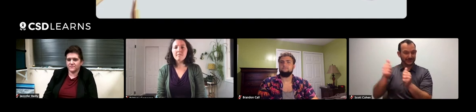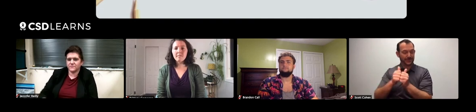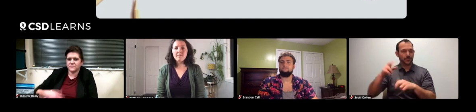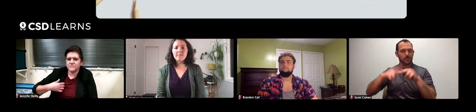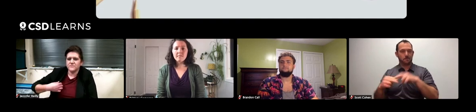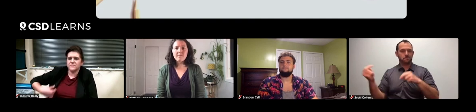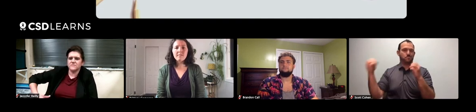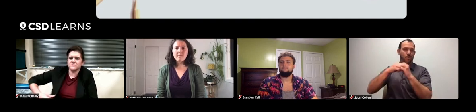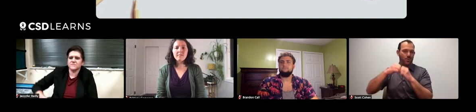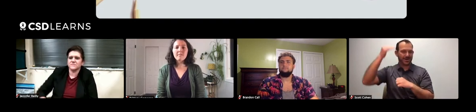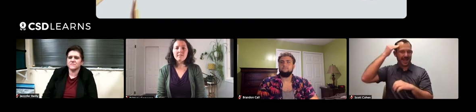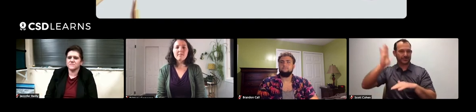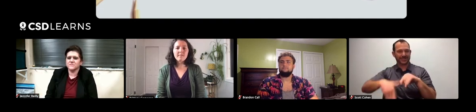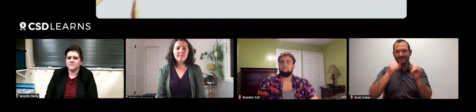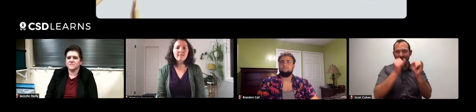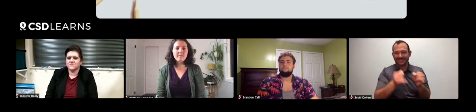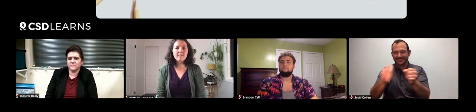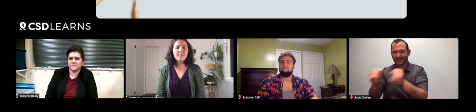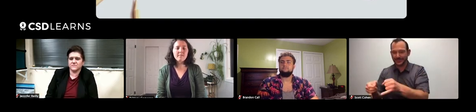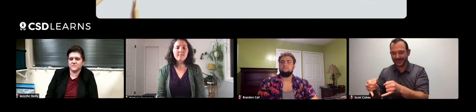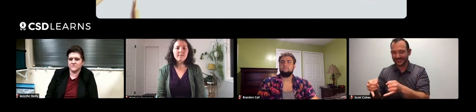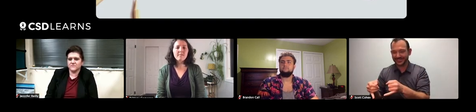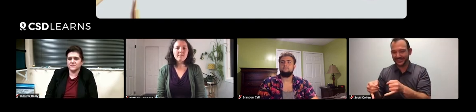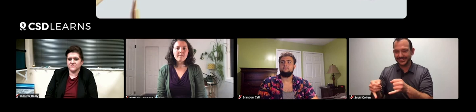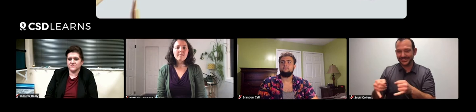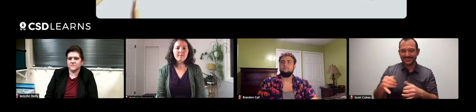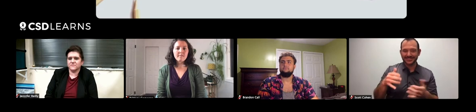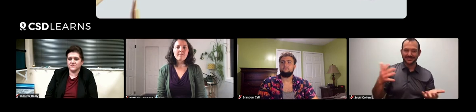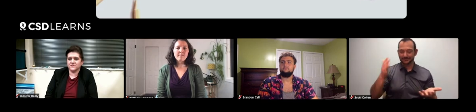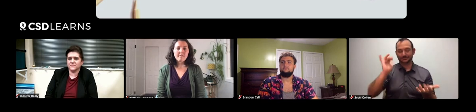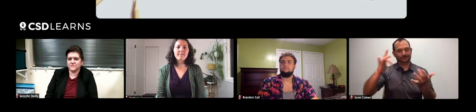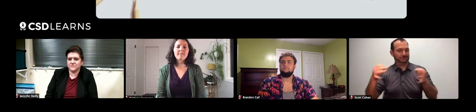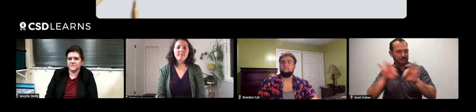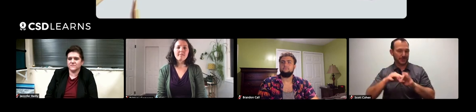building more knowledge than they can individually. That is critical